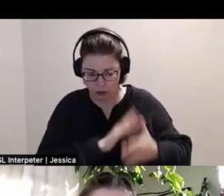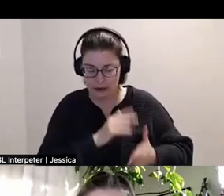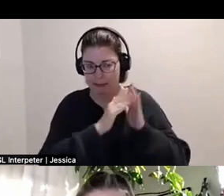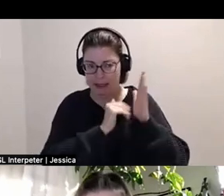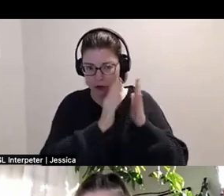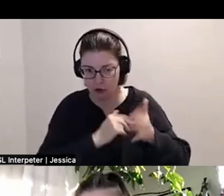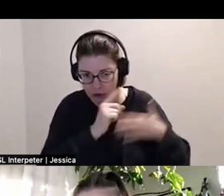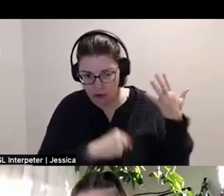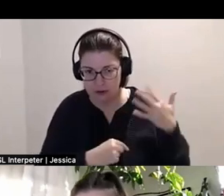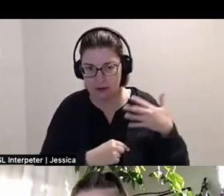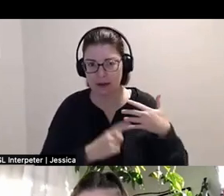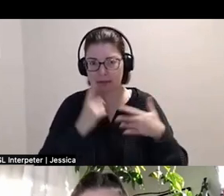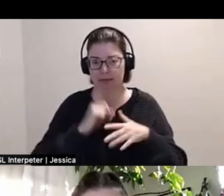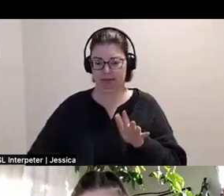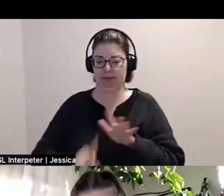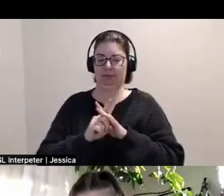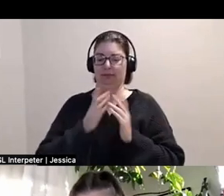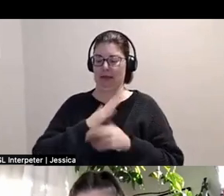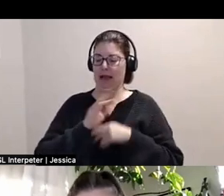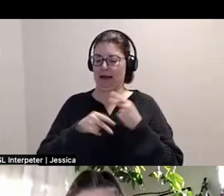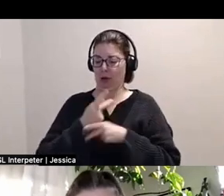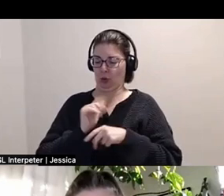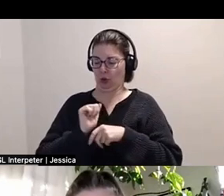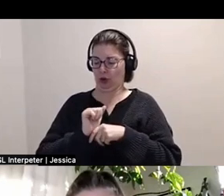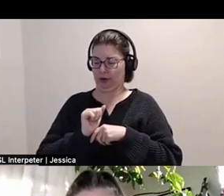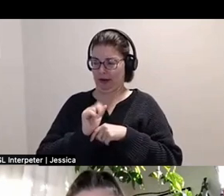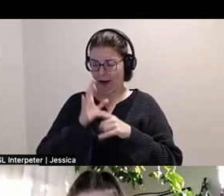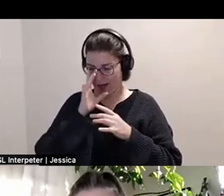I think that shows up in the type of mediums I find myself gravitating towards.